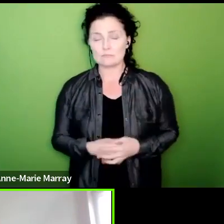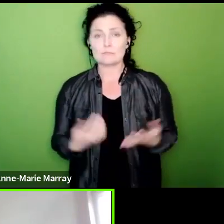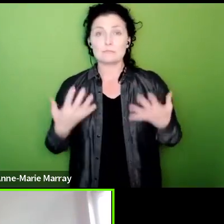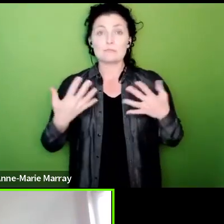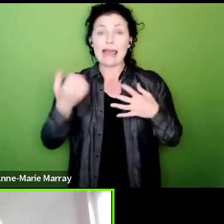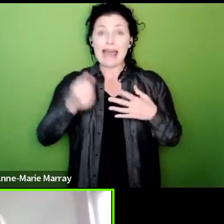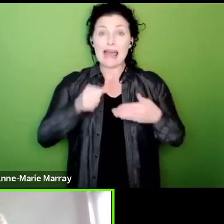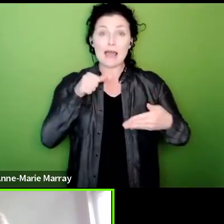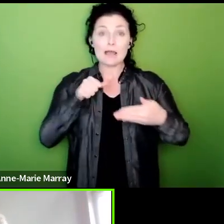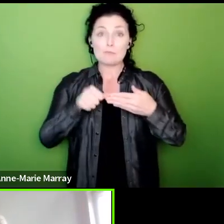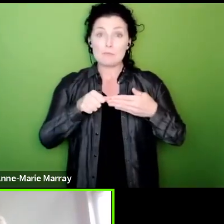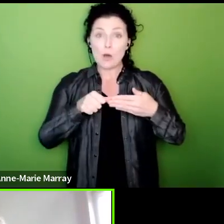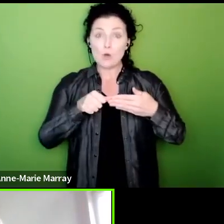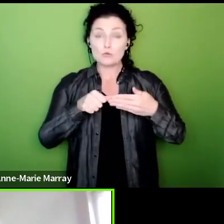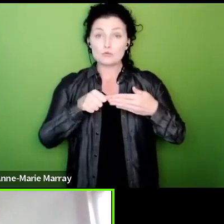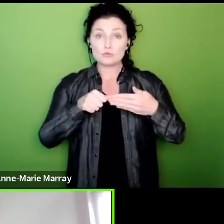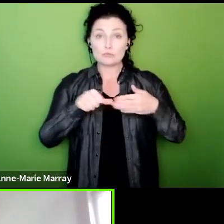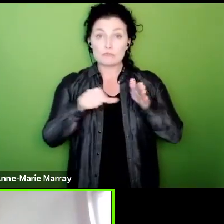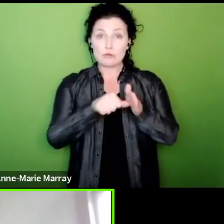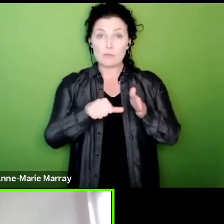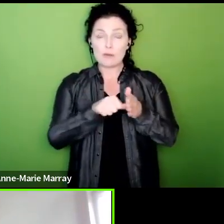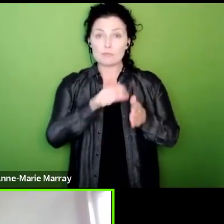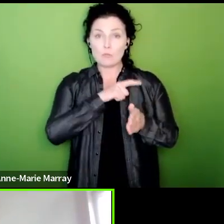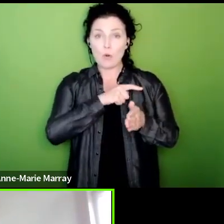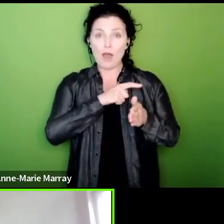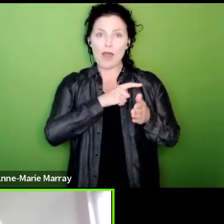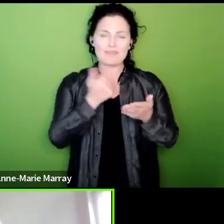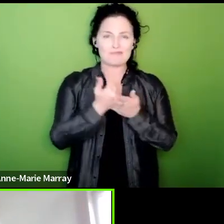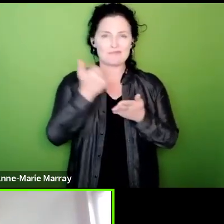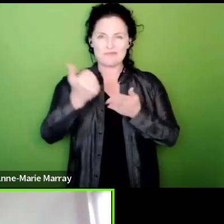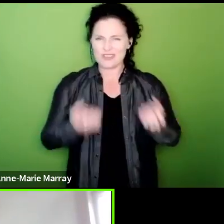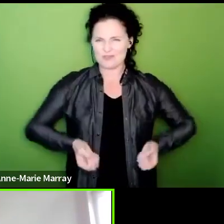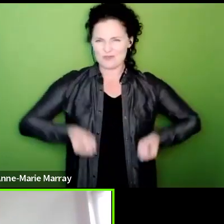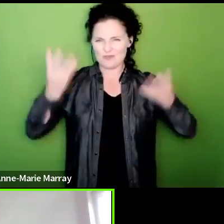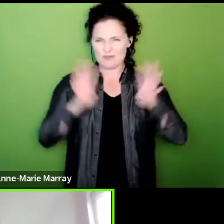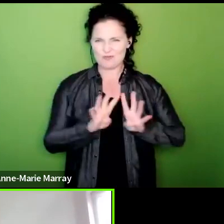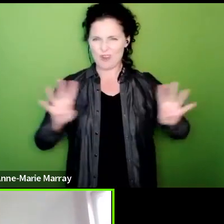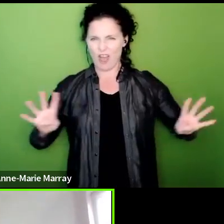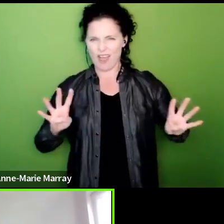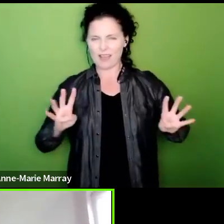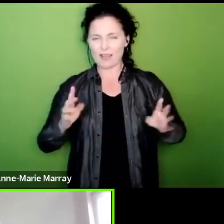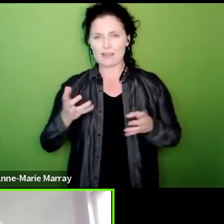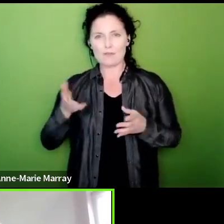thanks to the uh fantastic strike action being taken by our colleagues in the CWU which has meant